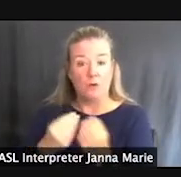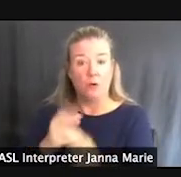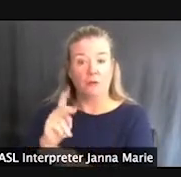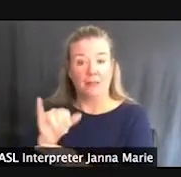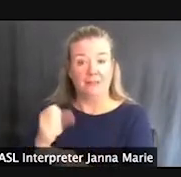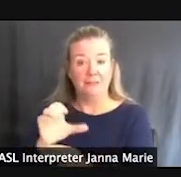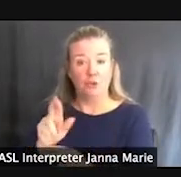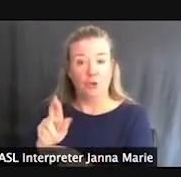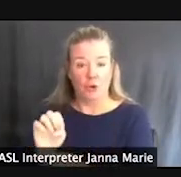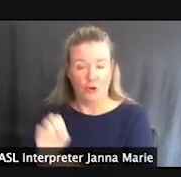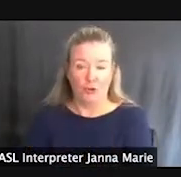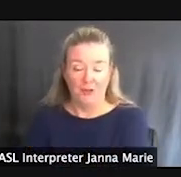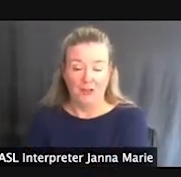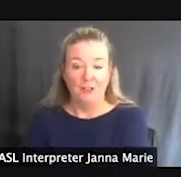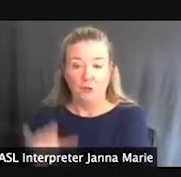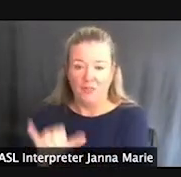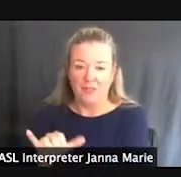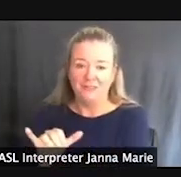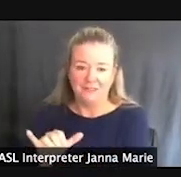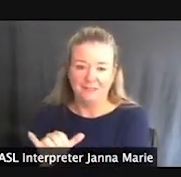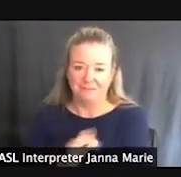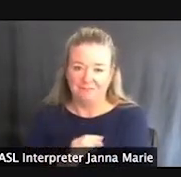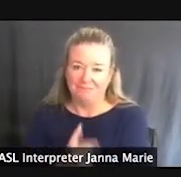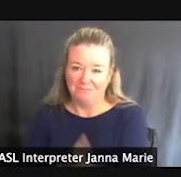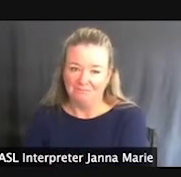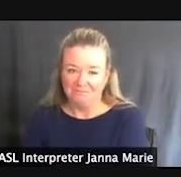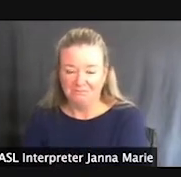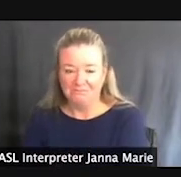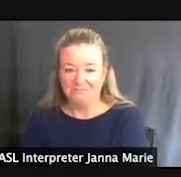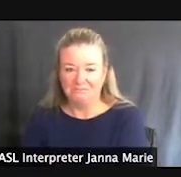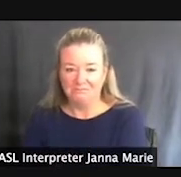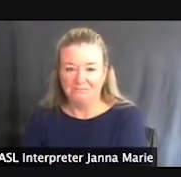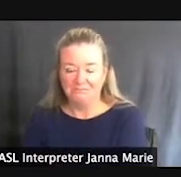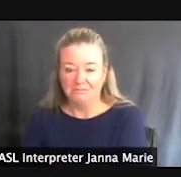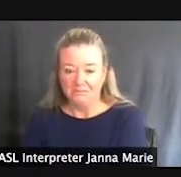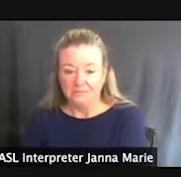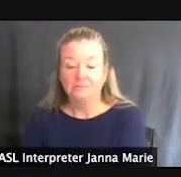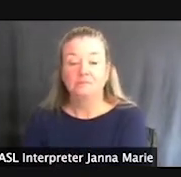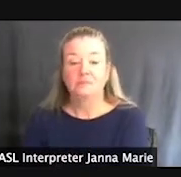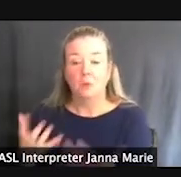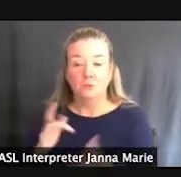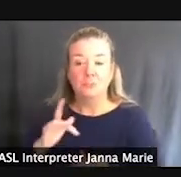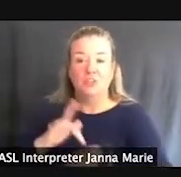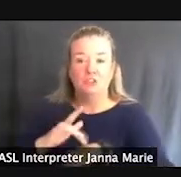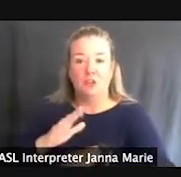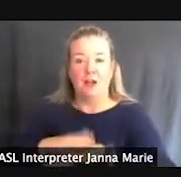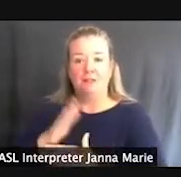So that's a track chair. I want to just touch on a little bit of the Access to Recreation Program.